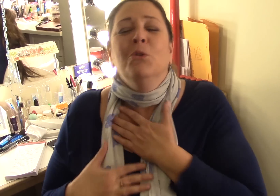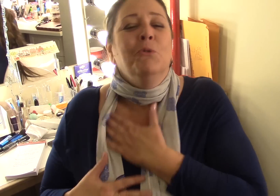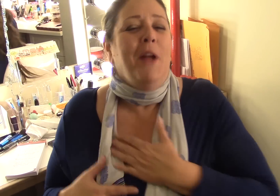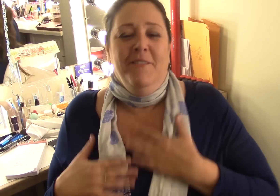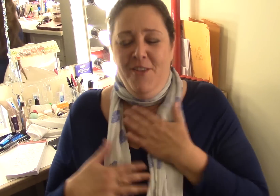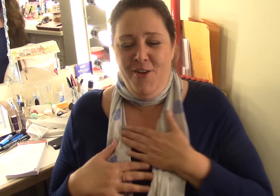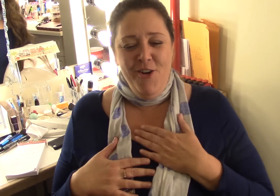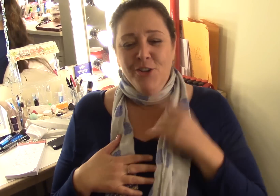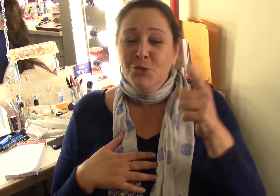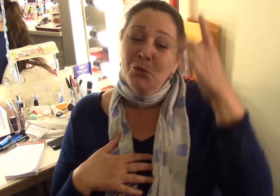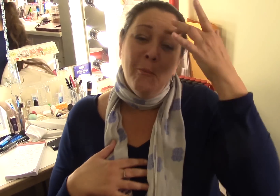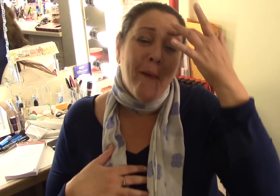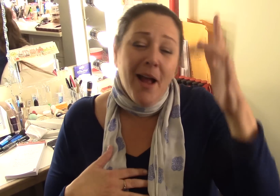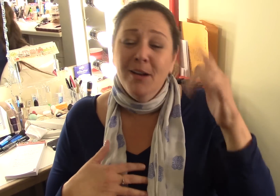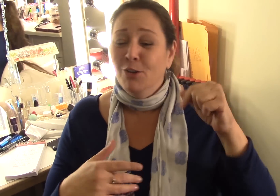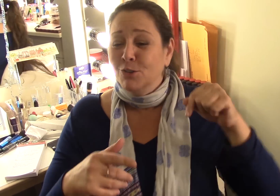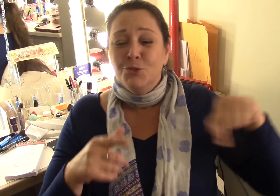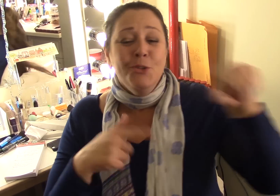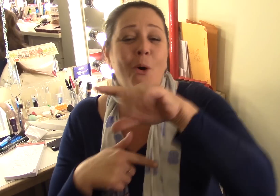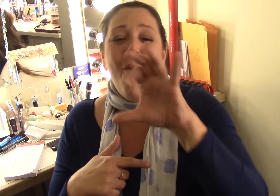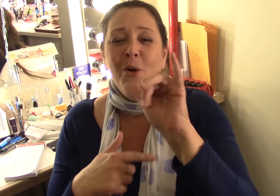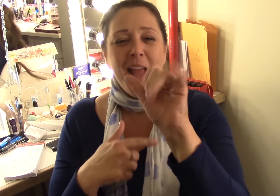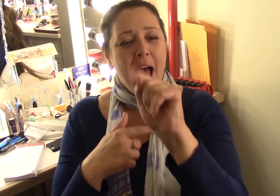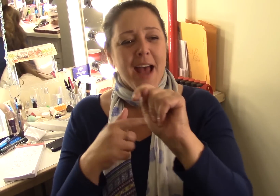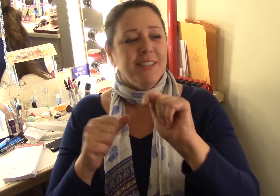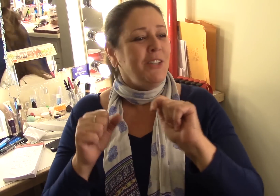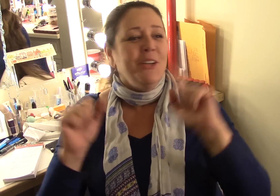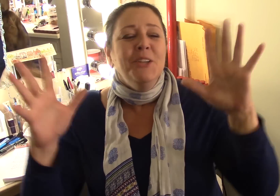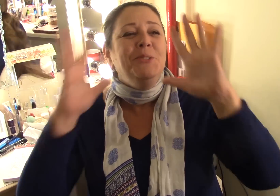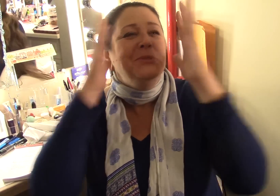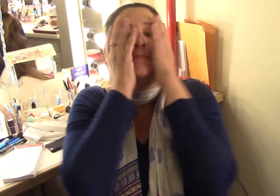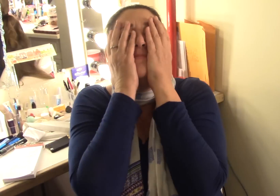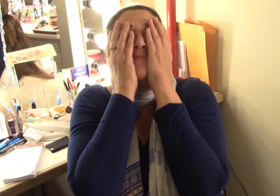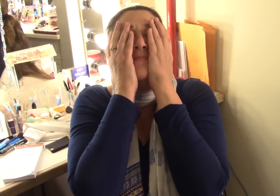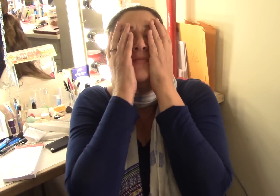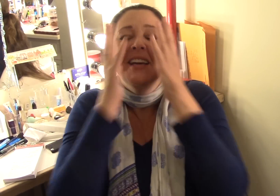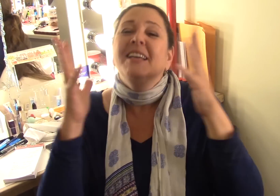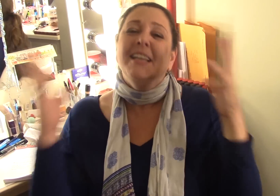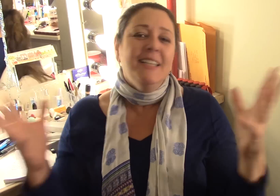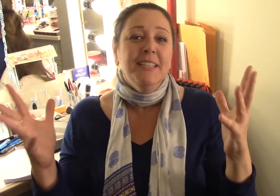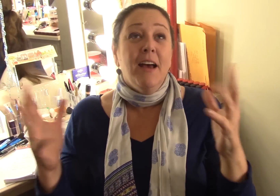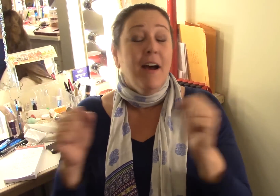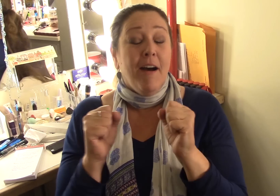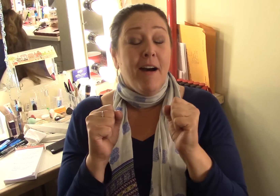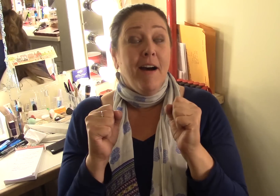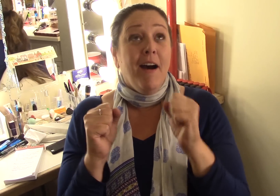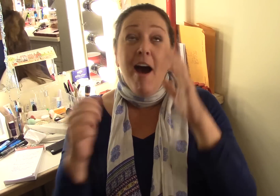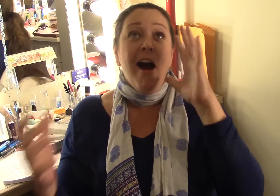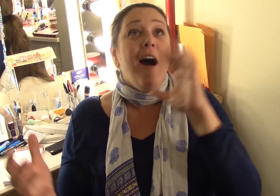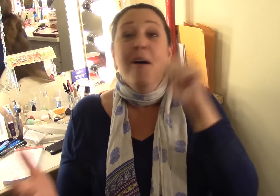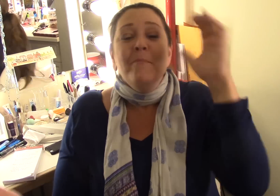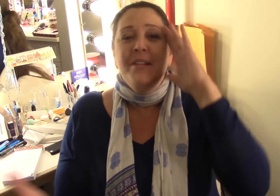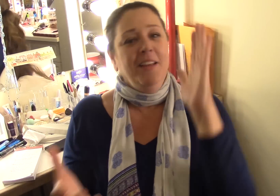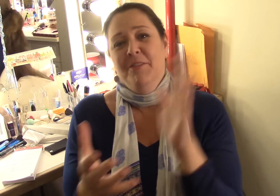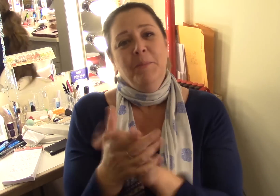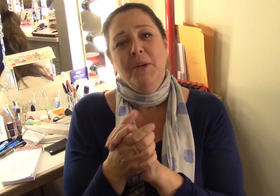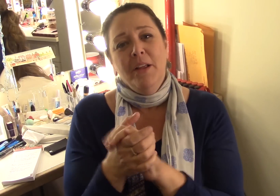I just feel so grateful to Michael the fans and the cast it's unbelievable